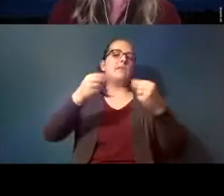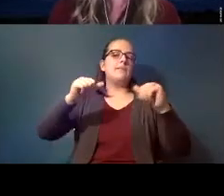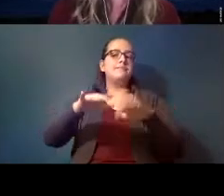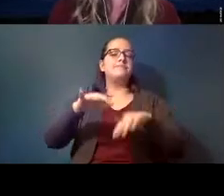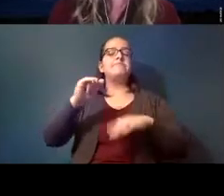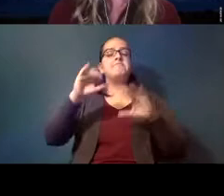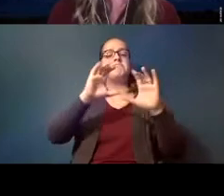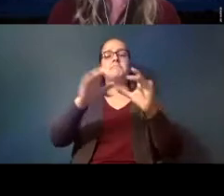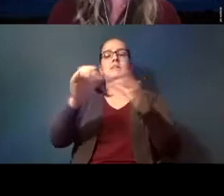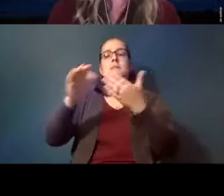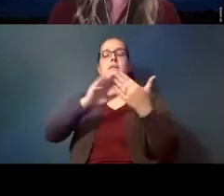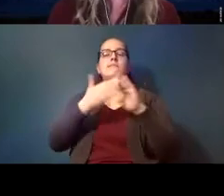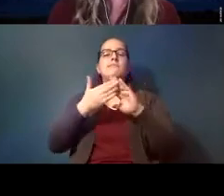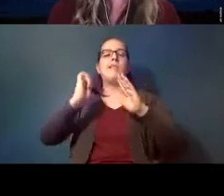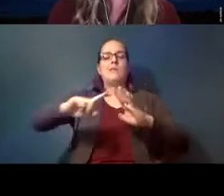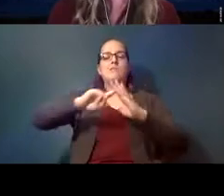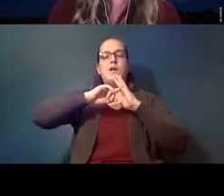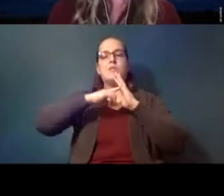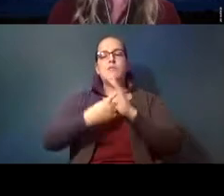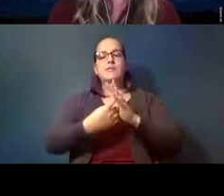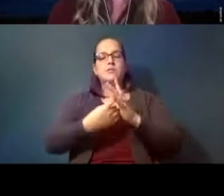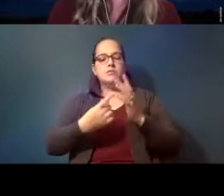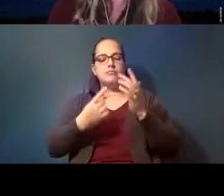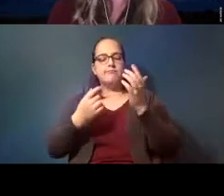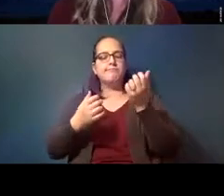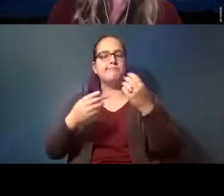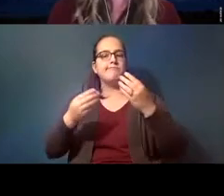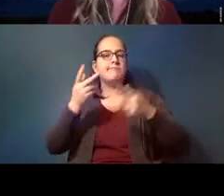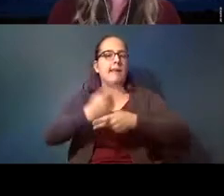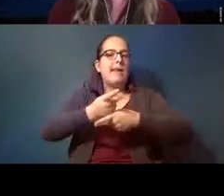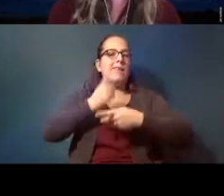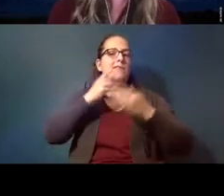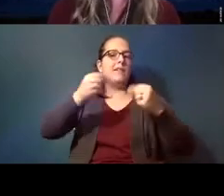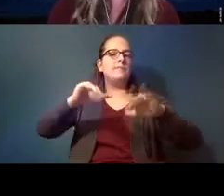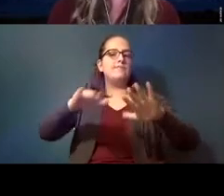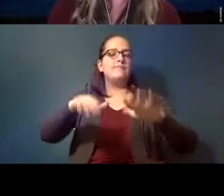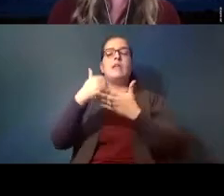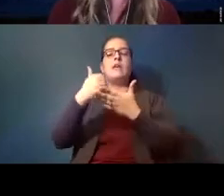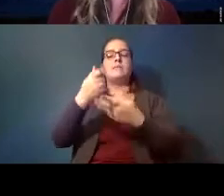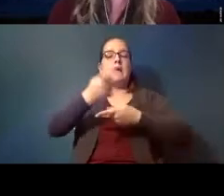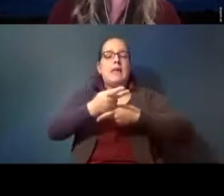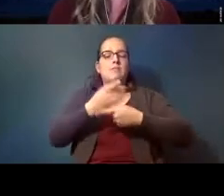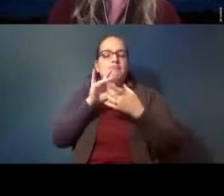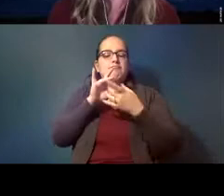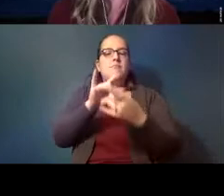the original stewards of the land helping care for and connect with the land since time immemorial